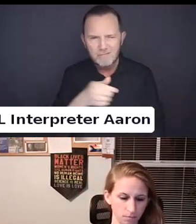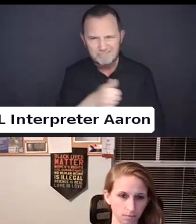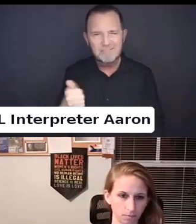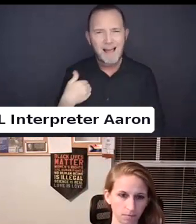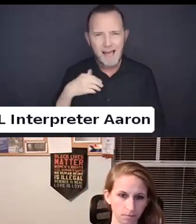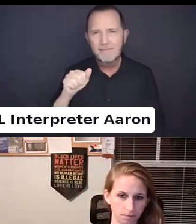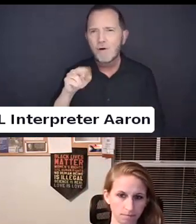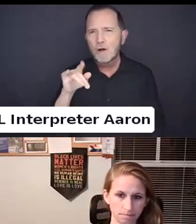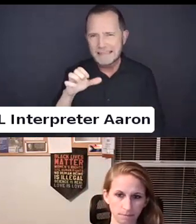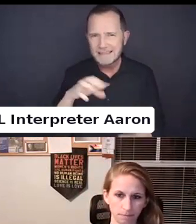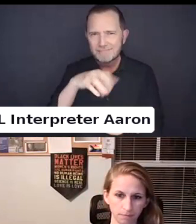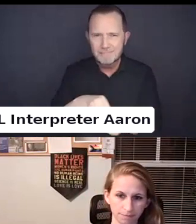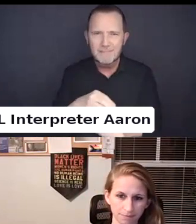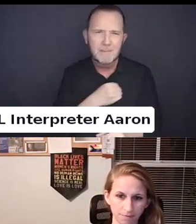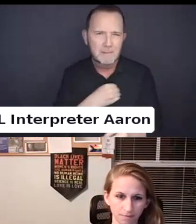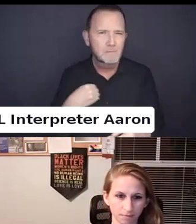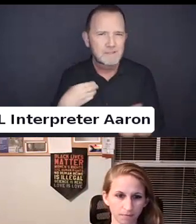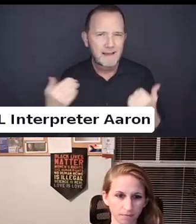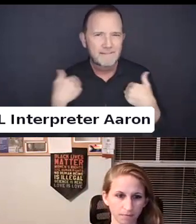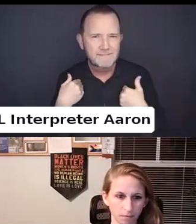And I can keep on going.